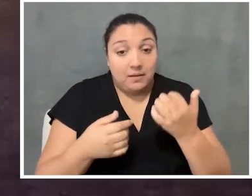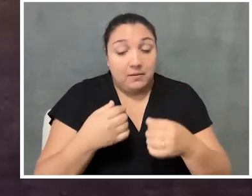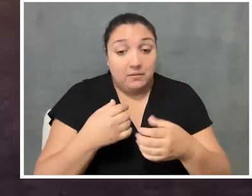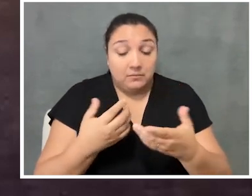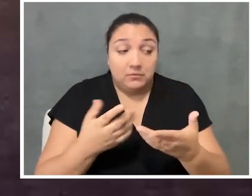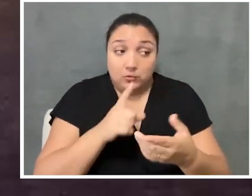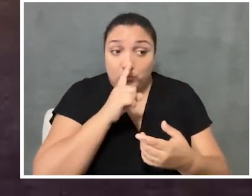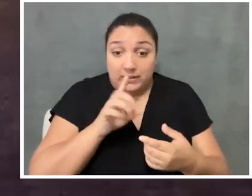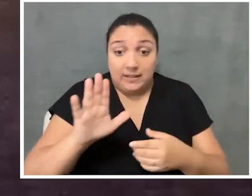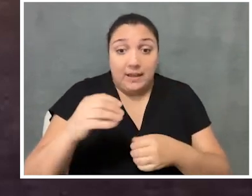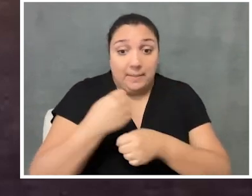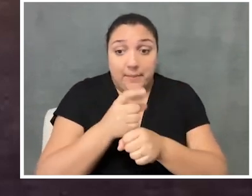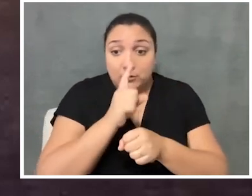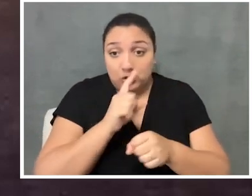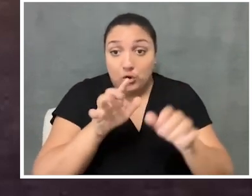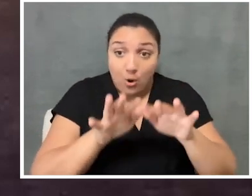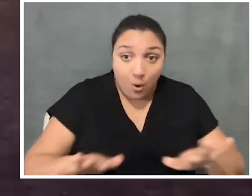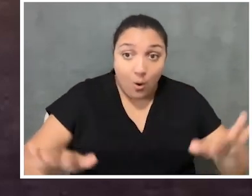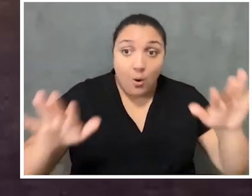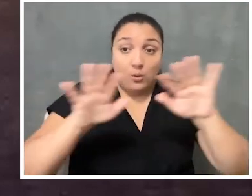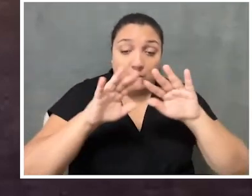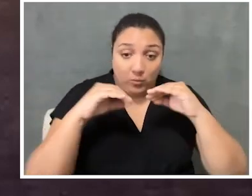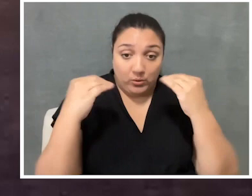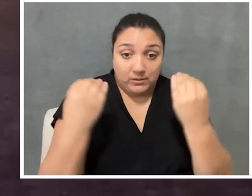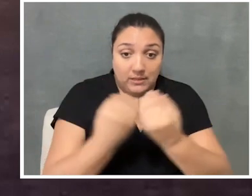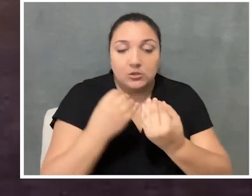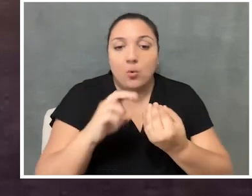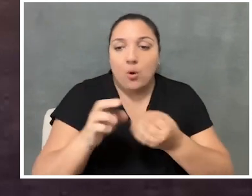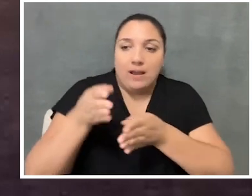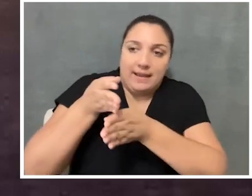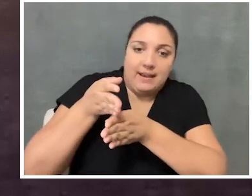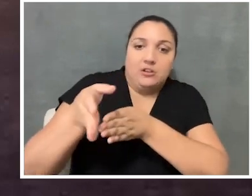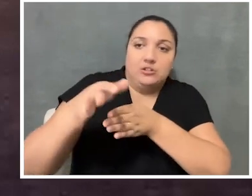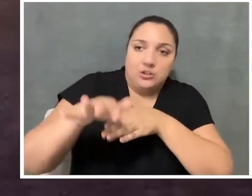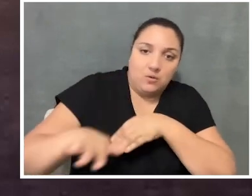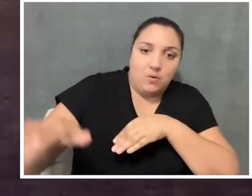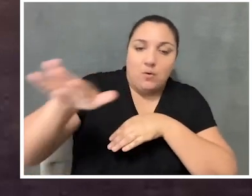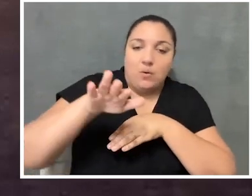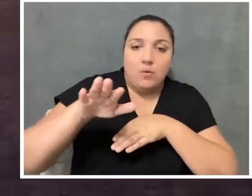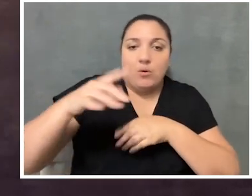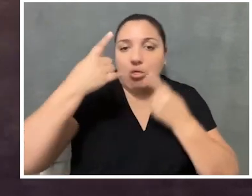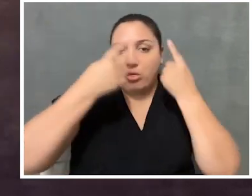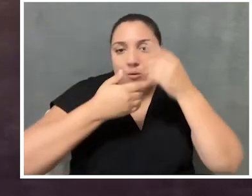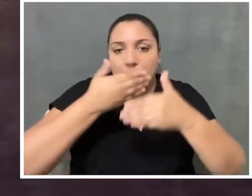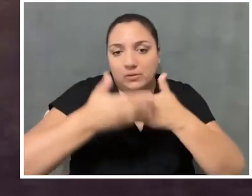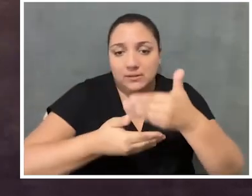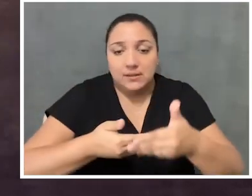is an organization-wide or industry-wide thought process, you know, for me,